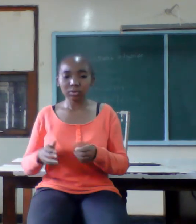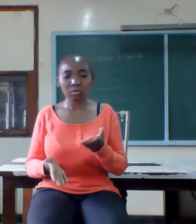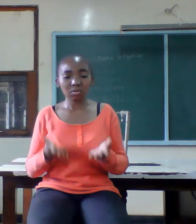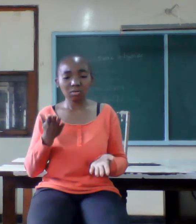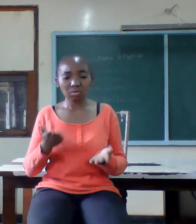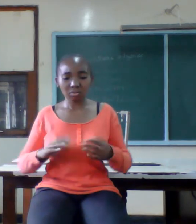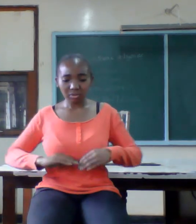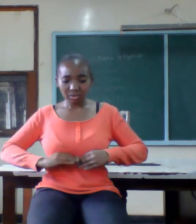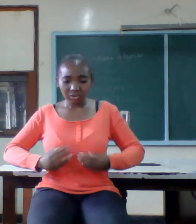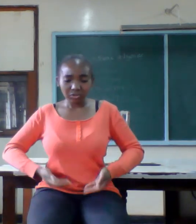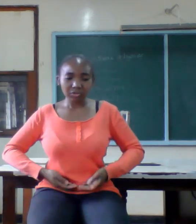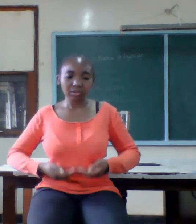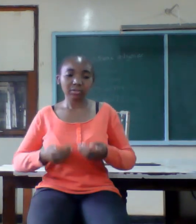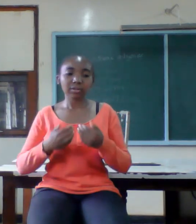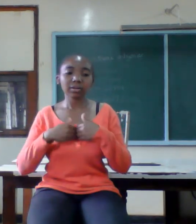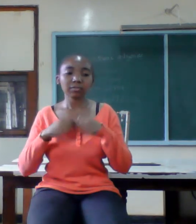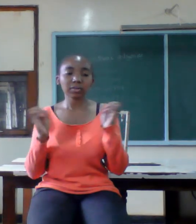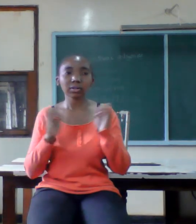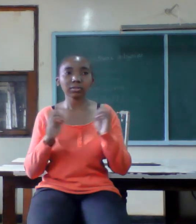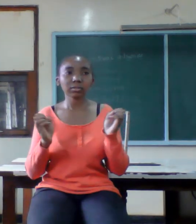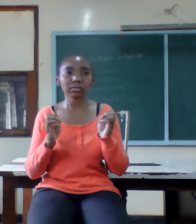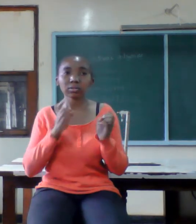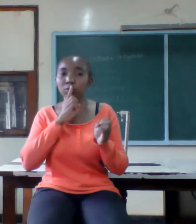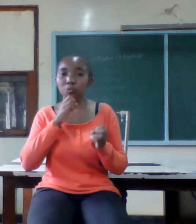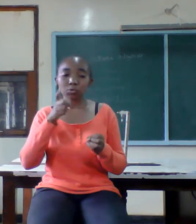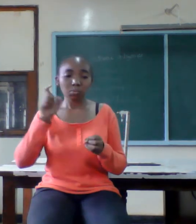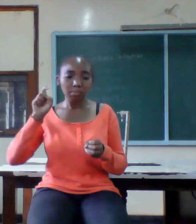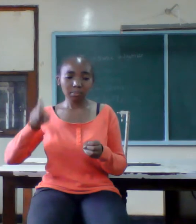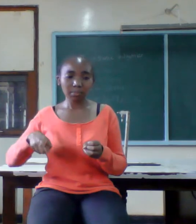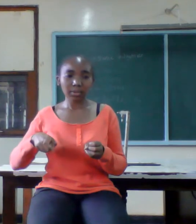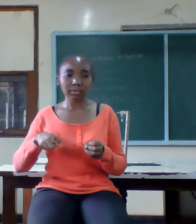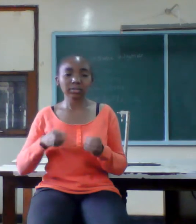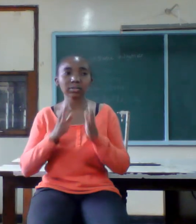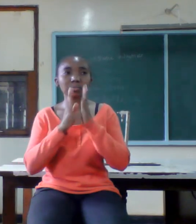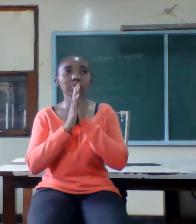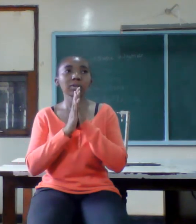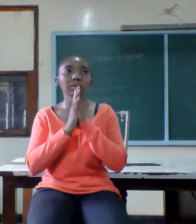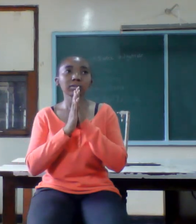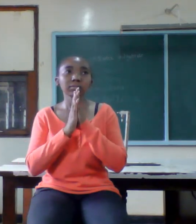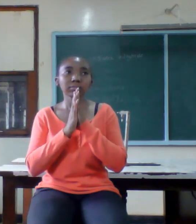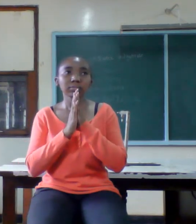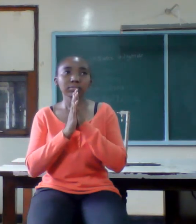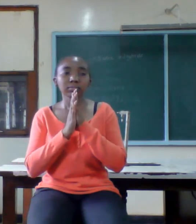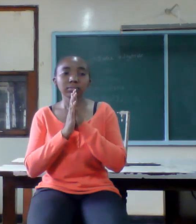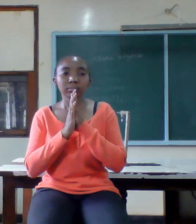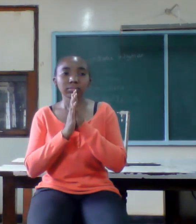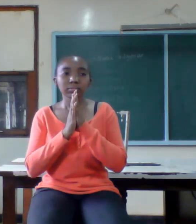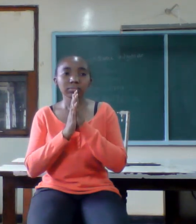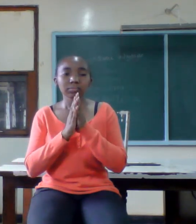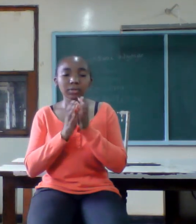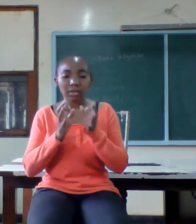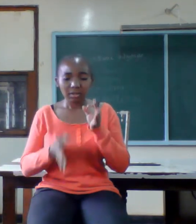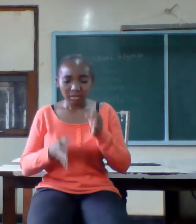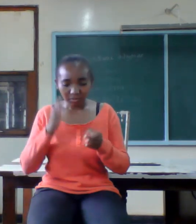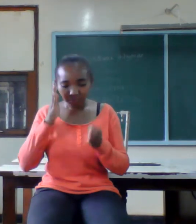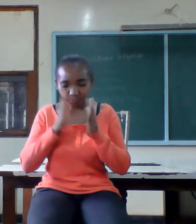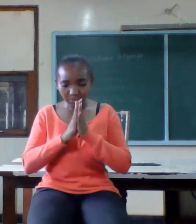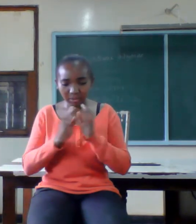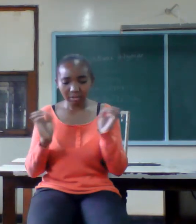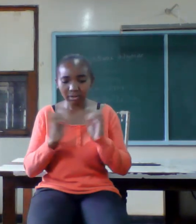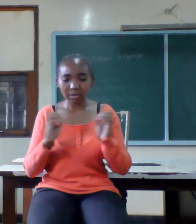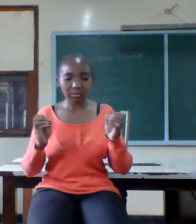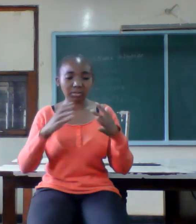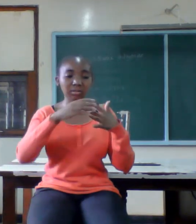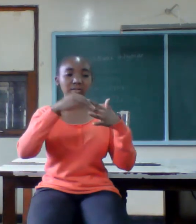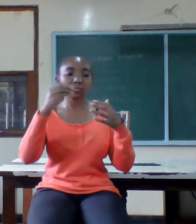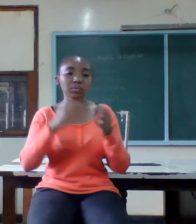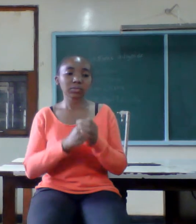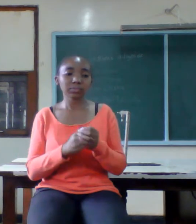these require you to be prayerful otherwise you might divorce secret number nine marriage is not a